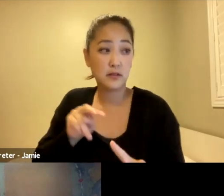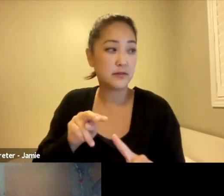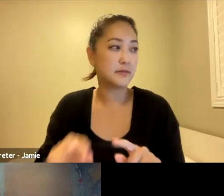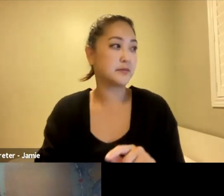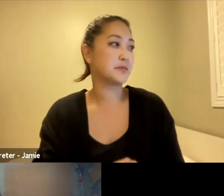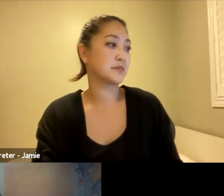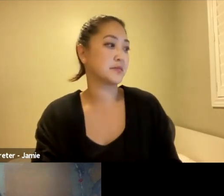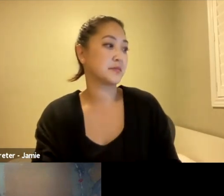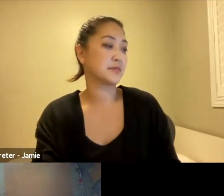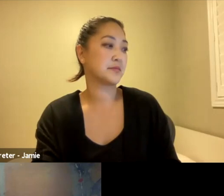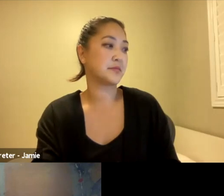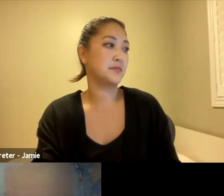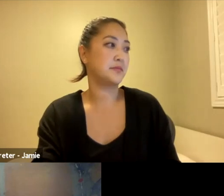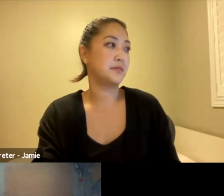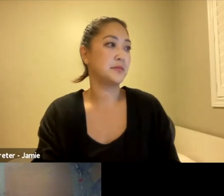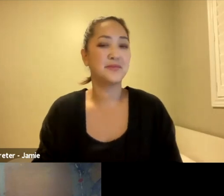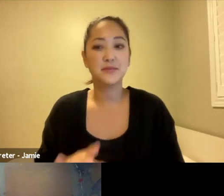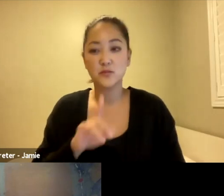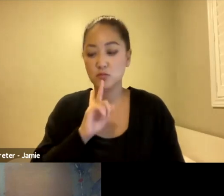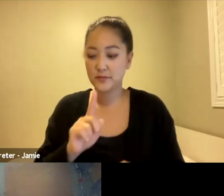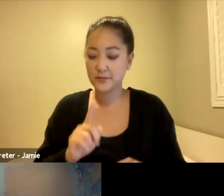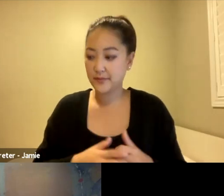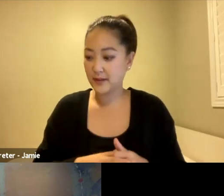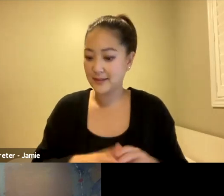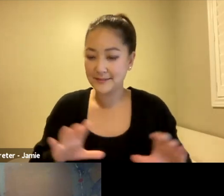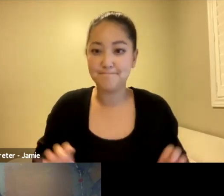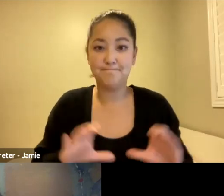activist side and the other one is the storyteller,